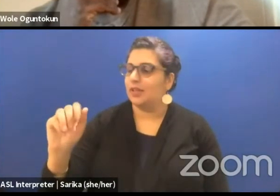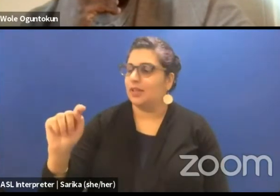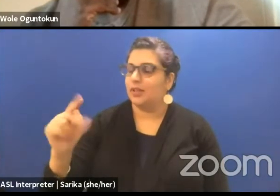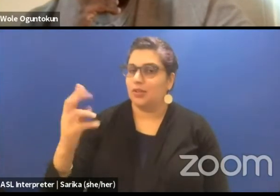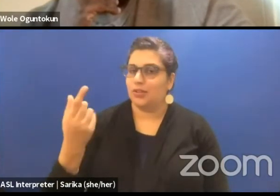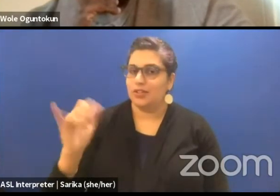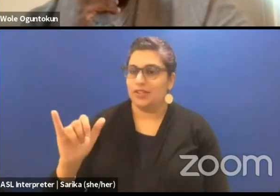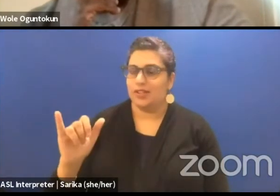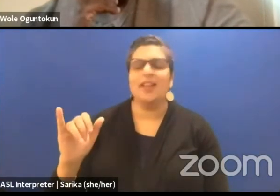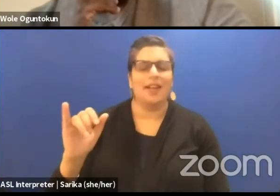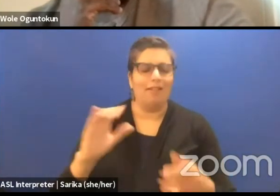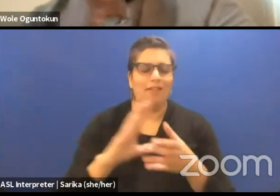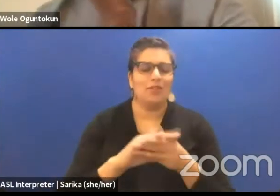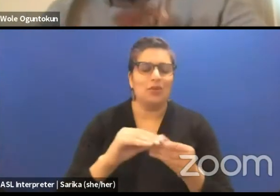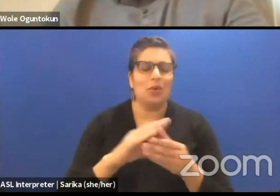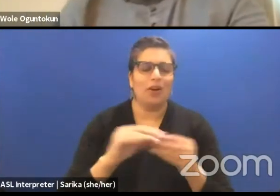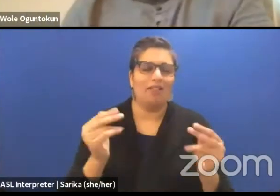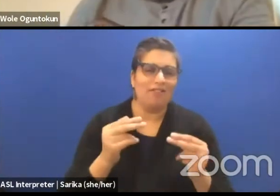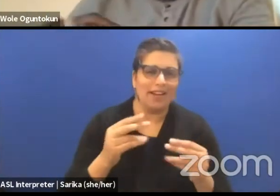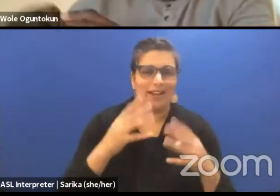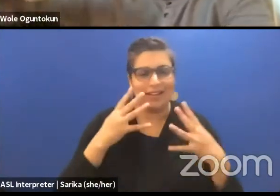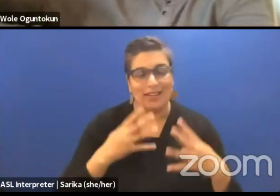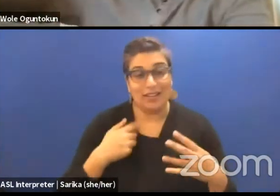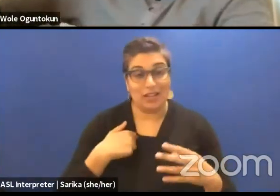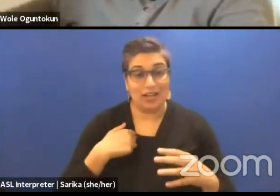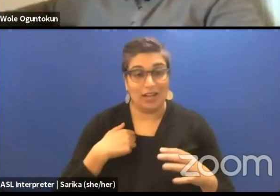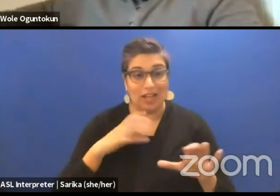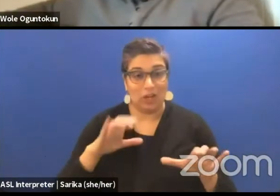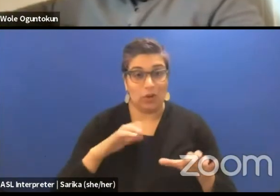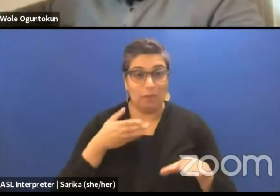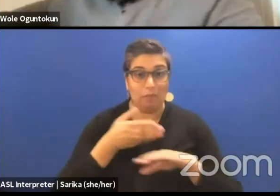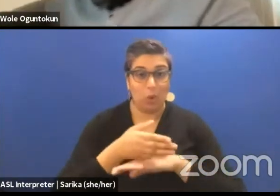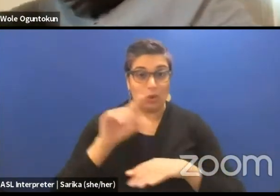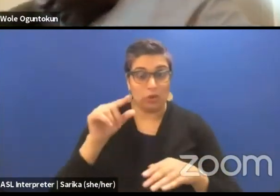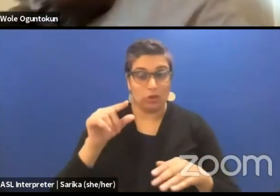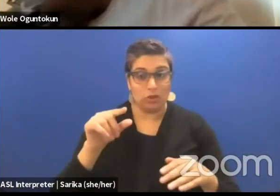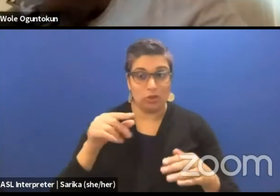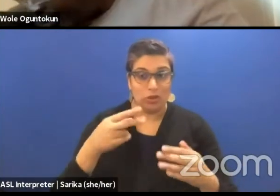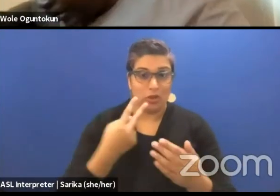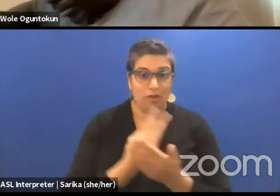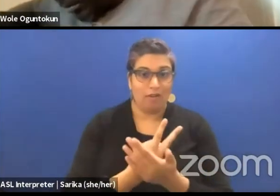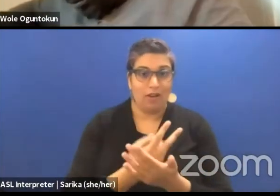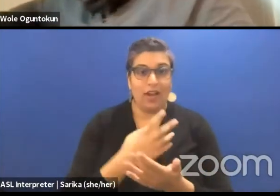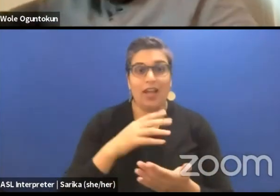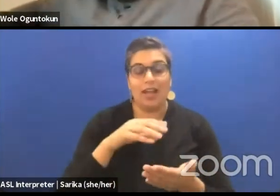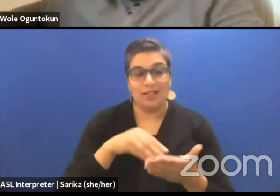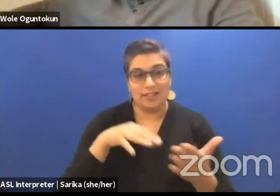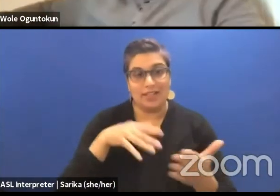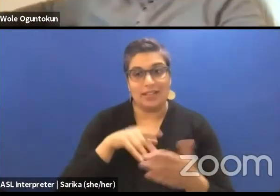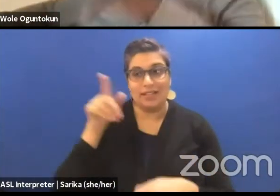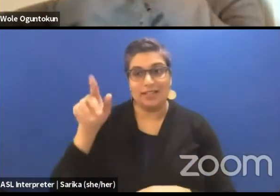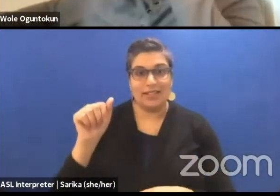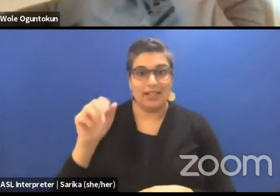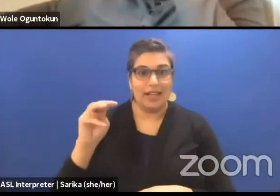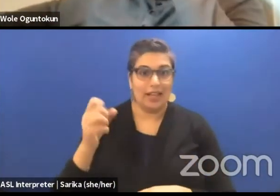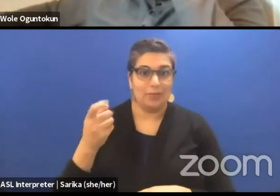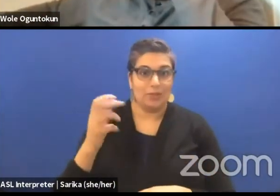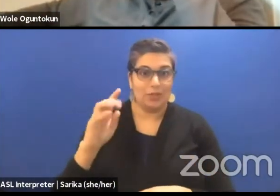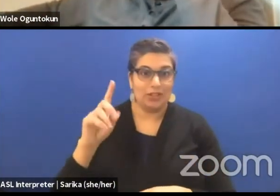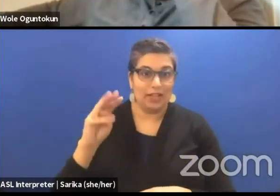When I was doing my postgraduate studies in Amsterdam, and I was studying choreography in a contemporary dance program.